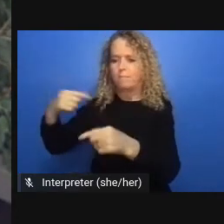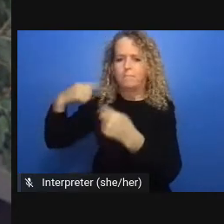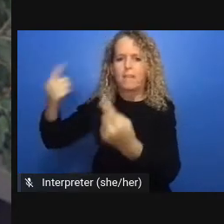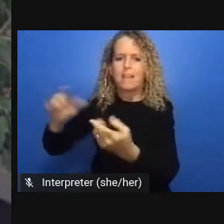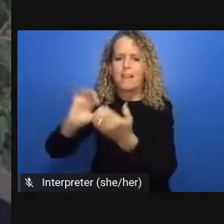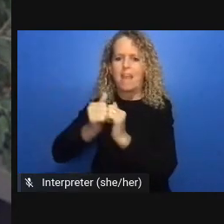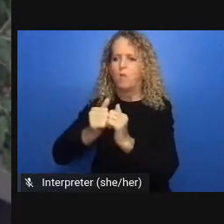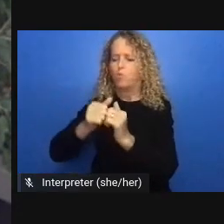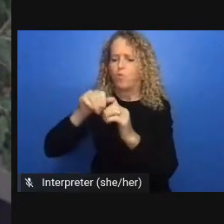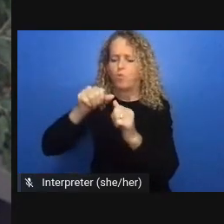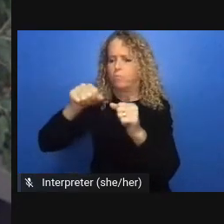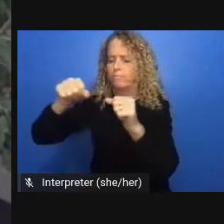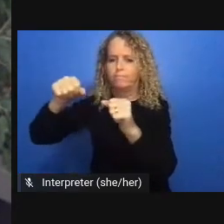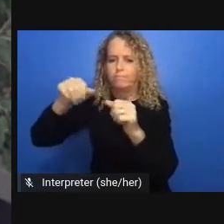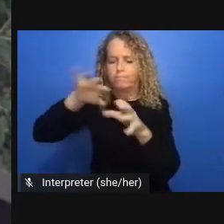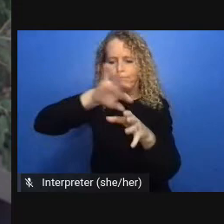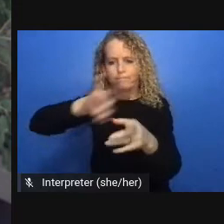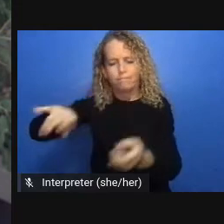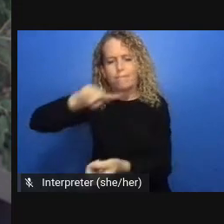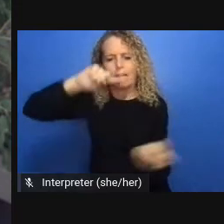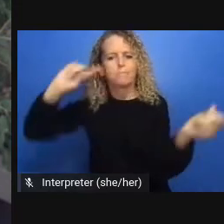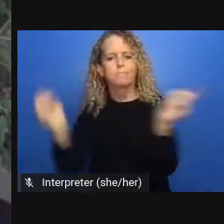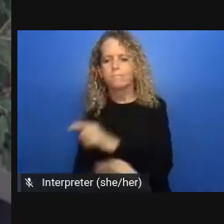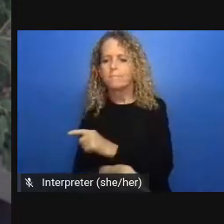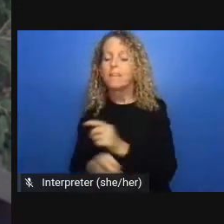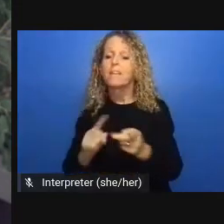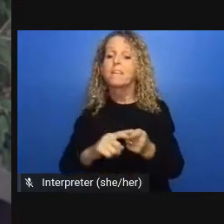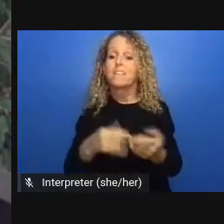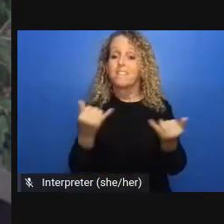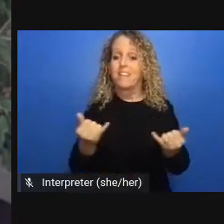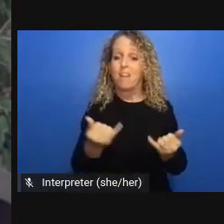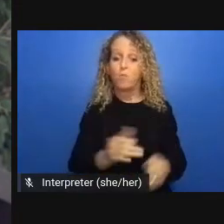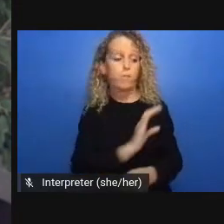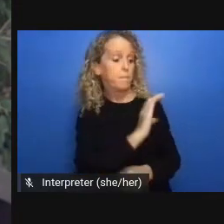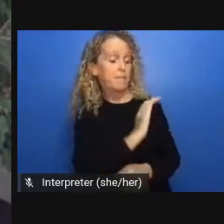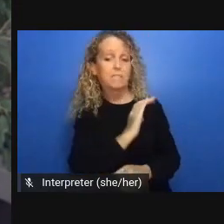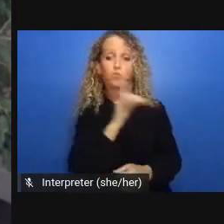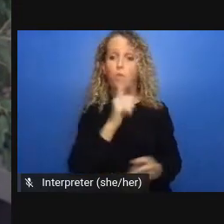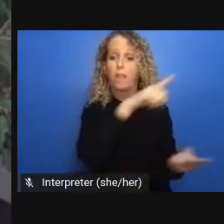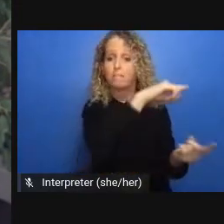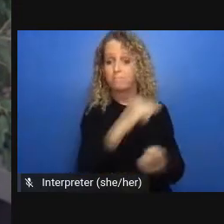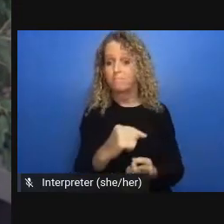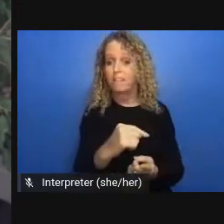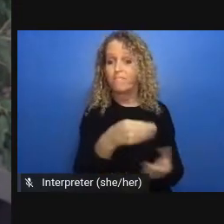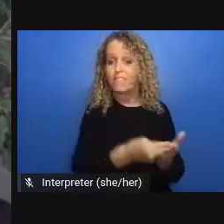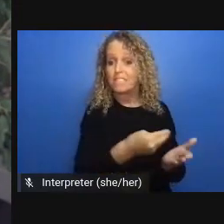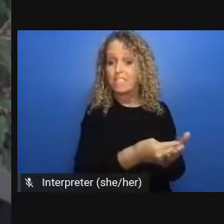last turning to regulatory and court systems our report made note of how regulatory systems and